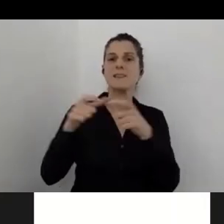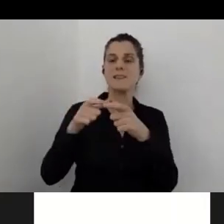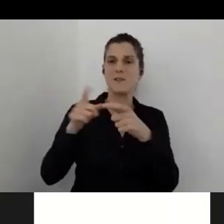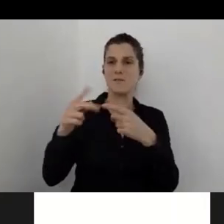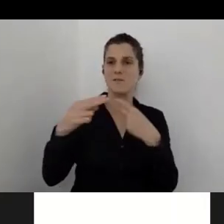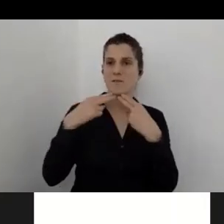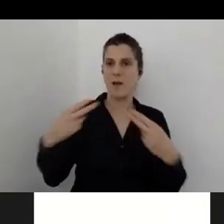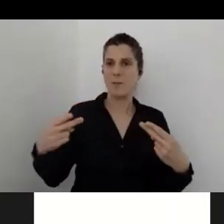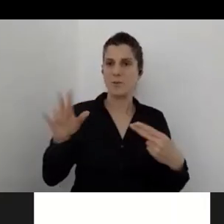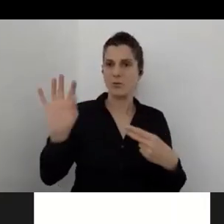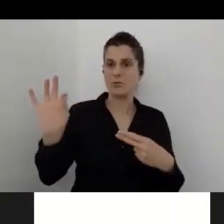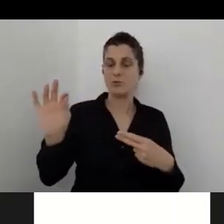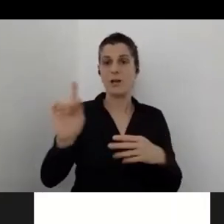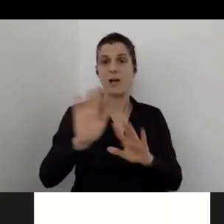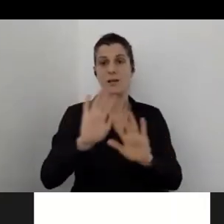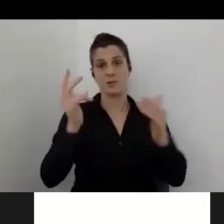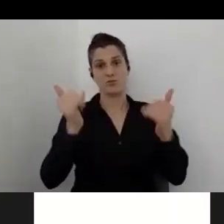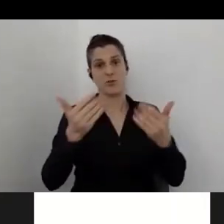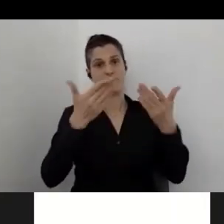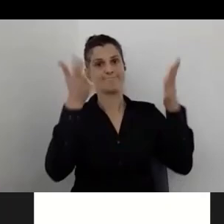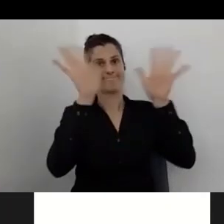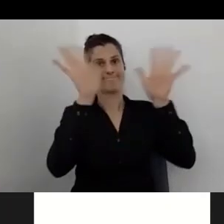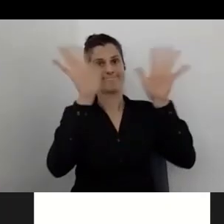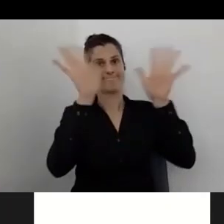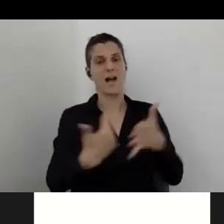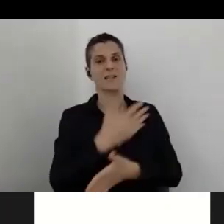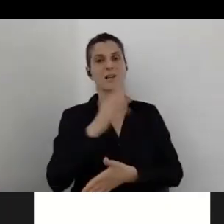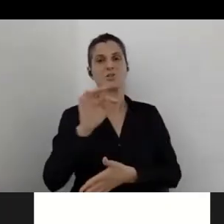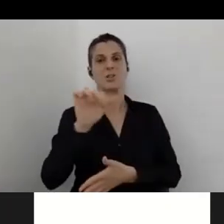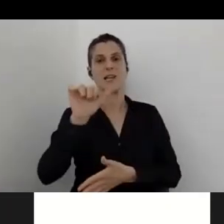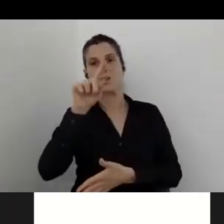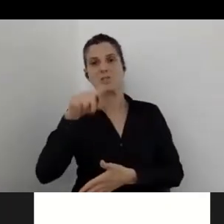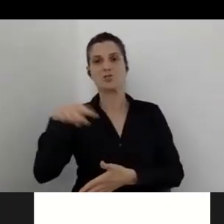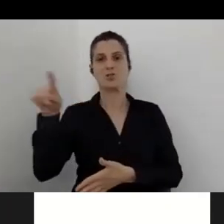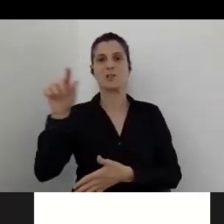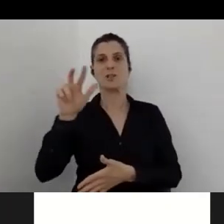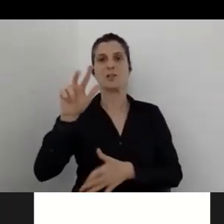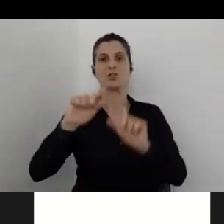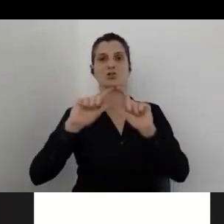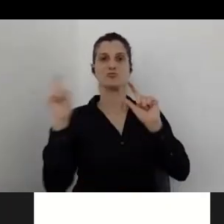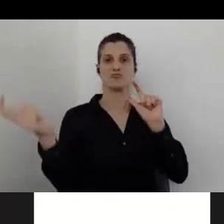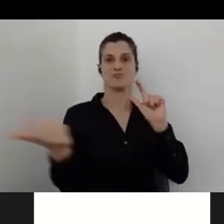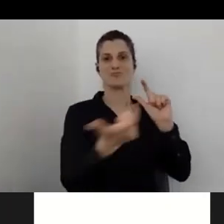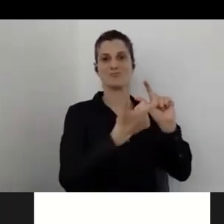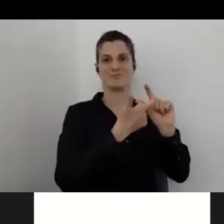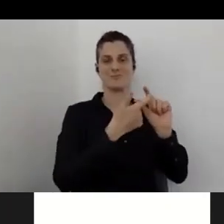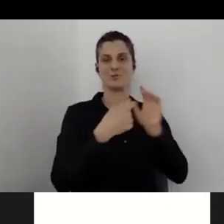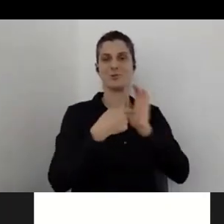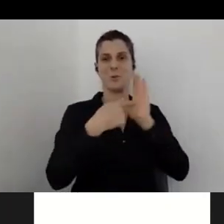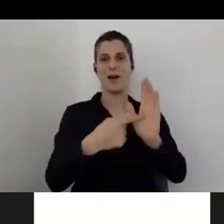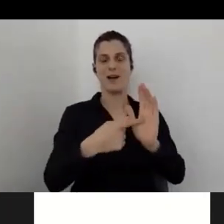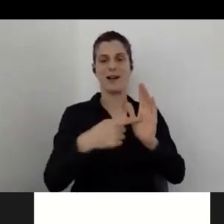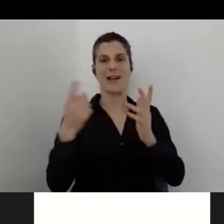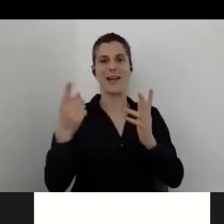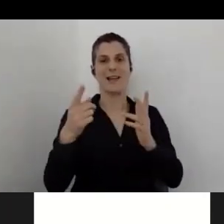here's our new video of A-Check 360 that shows our new system with the new capabilities.